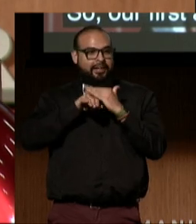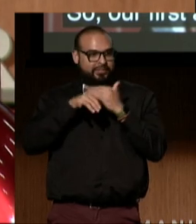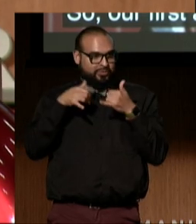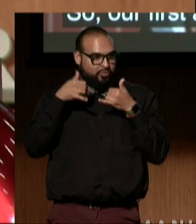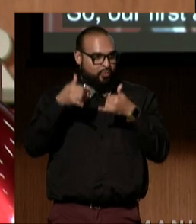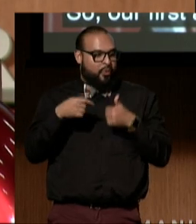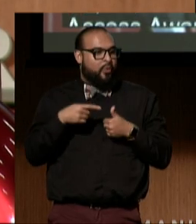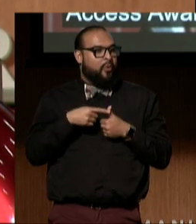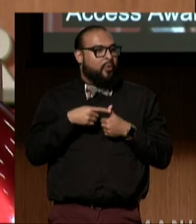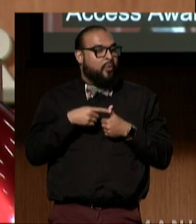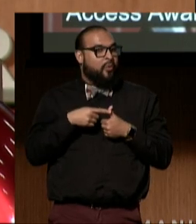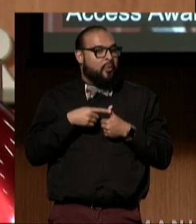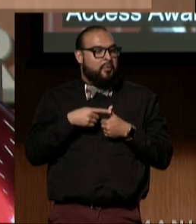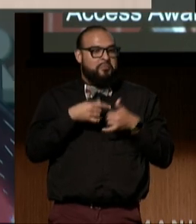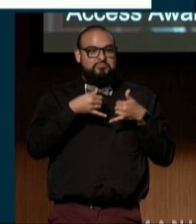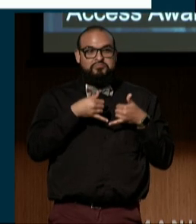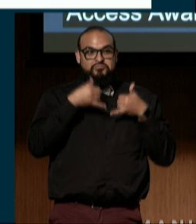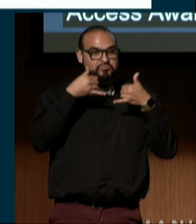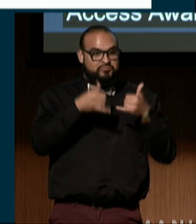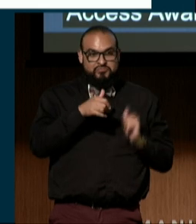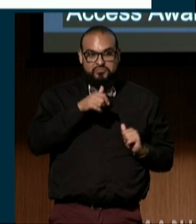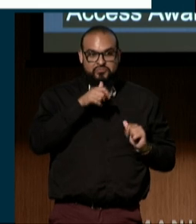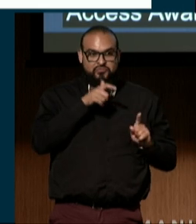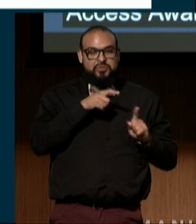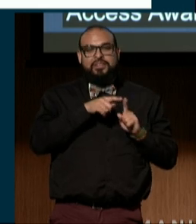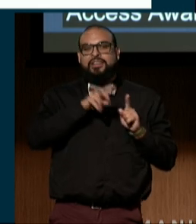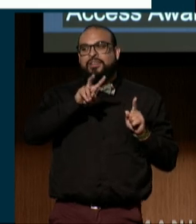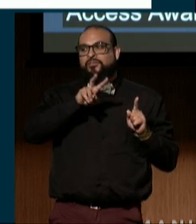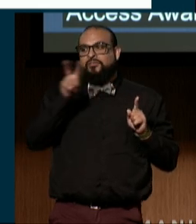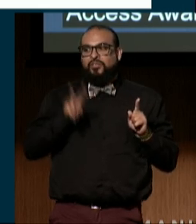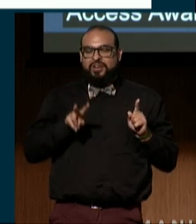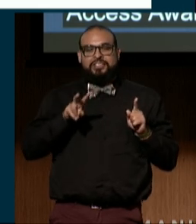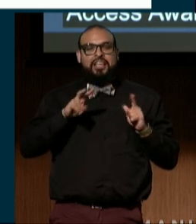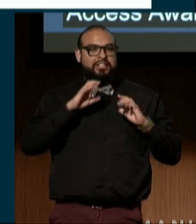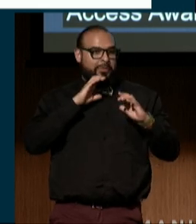which we are awarding to Verizon Communications.